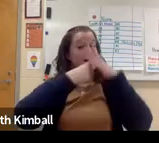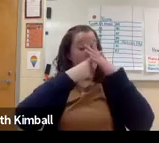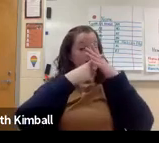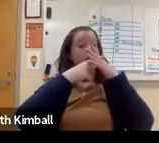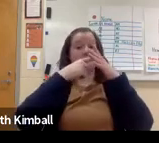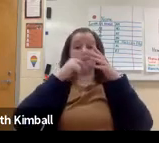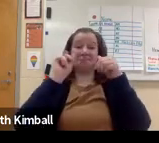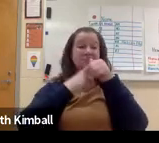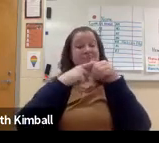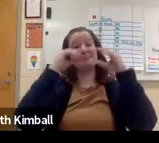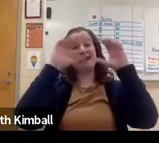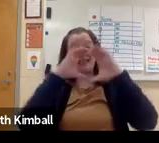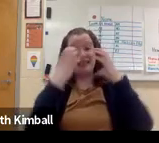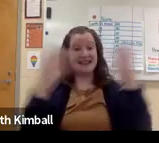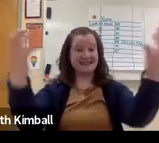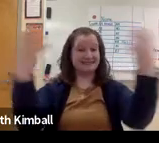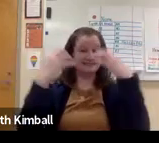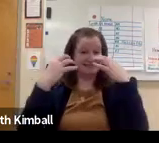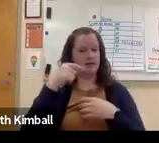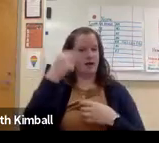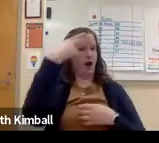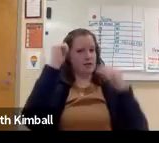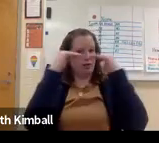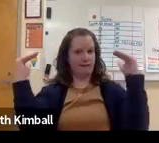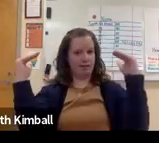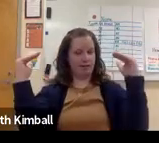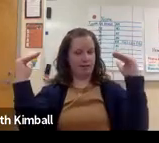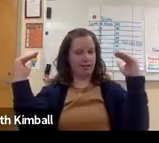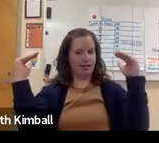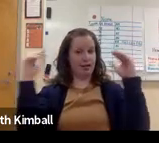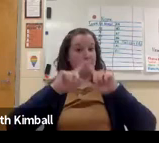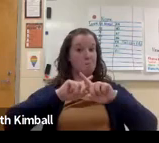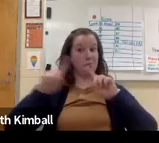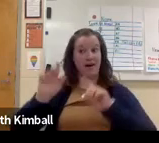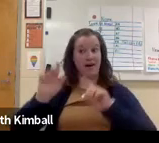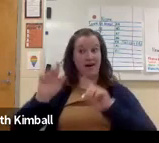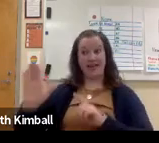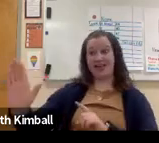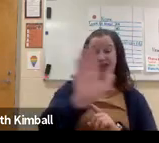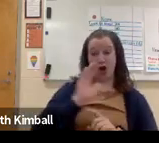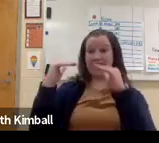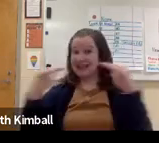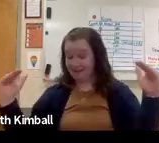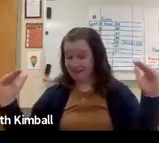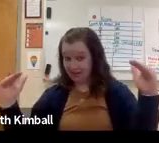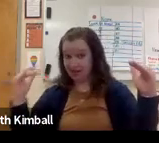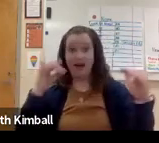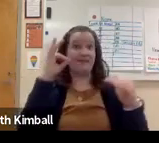at Indiana School for the Deaf, I was teaching a high school level class.